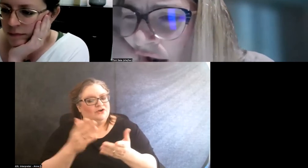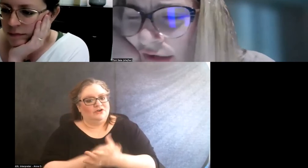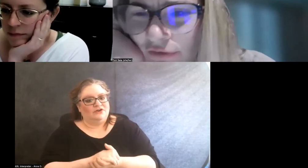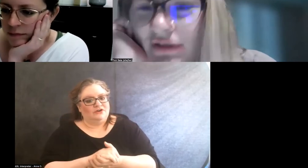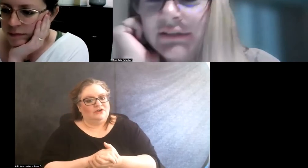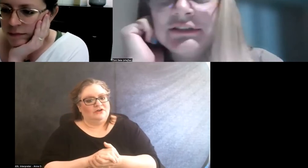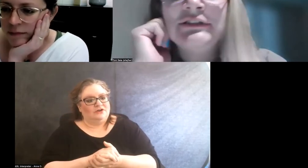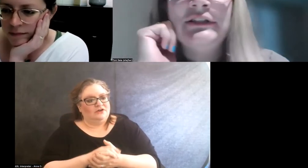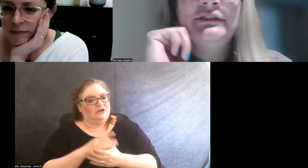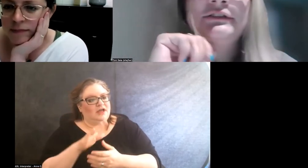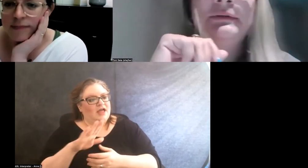at your DCCs?